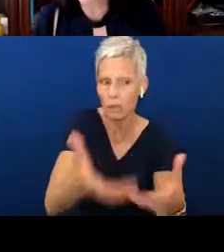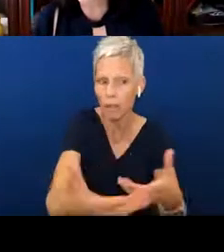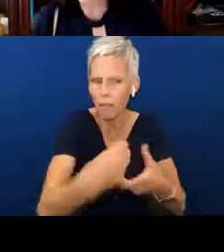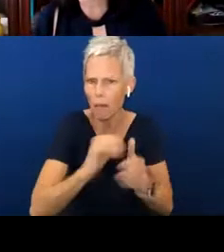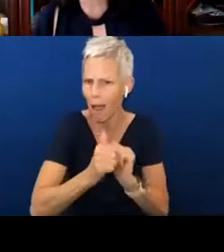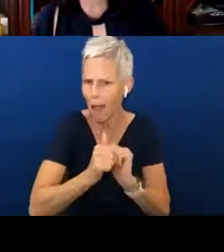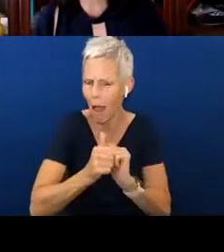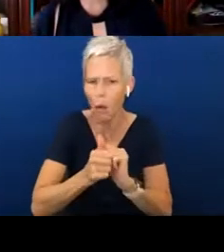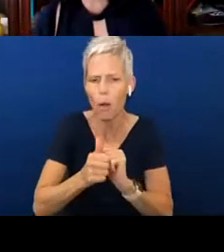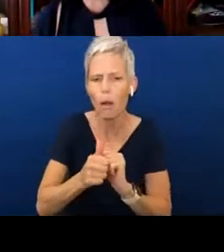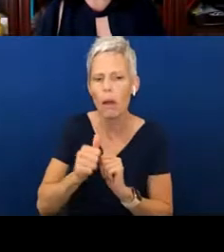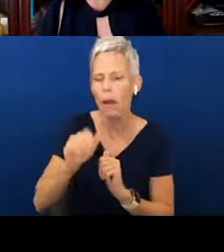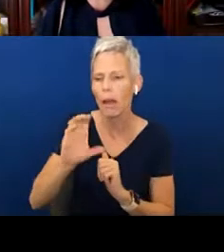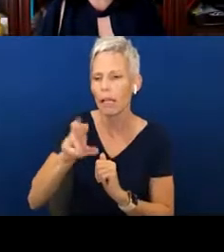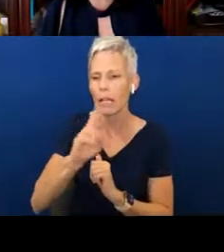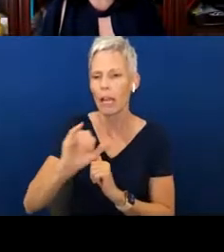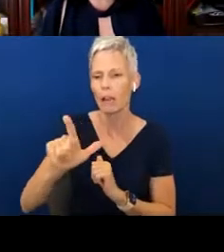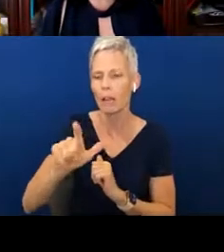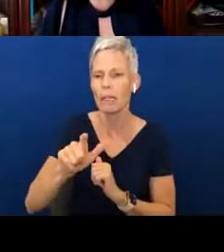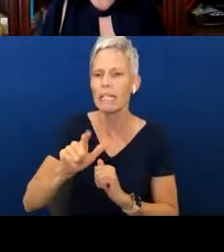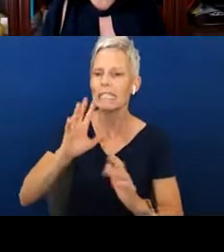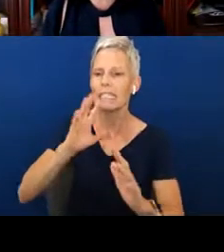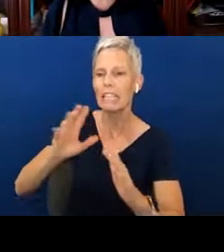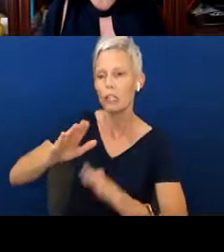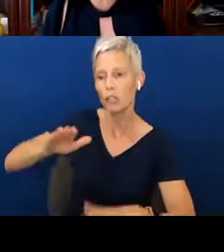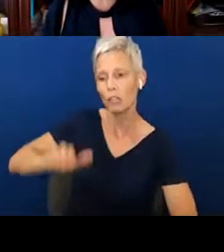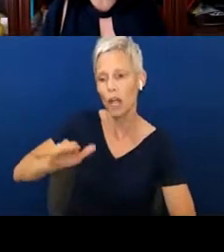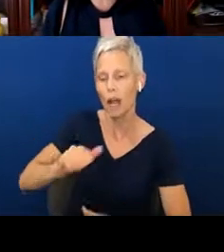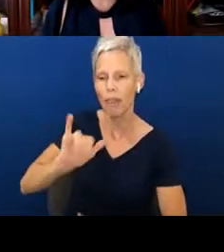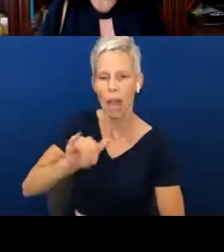story about singing to your child. Good reminders for professionals. Thanks.”